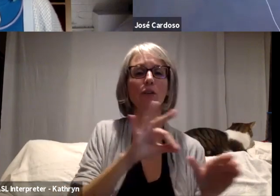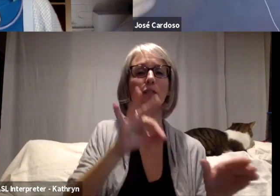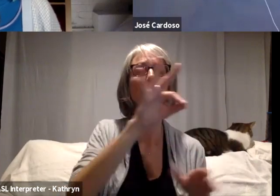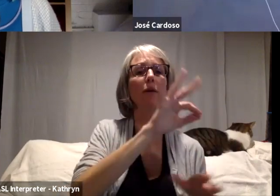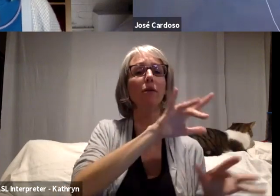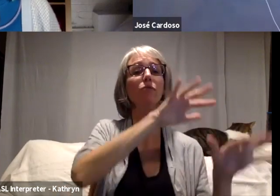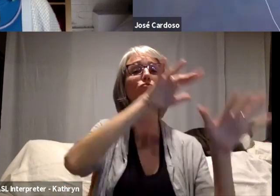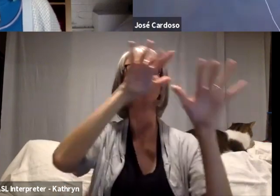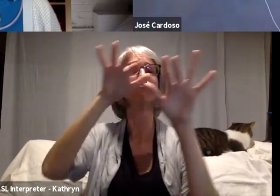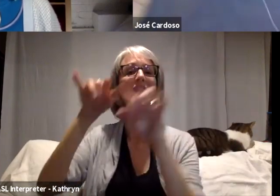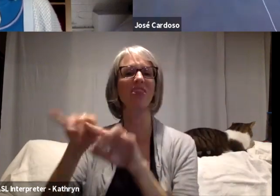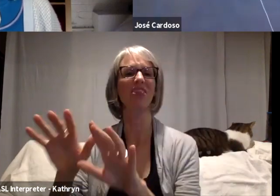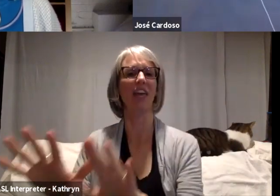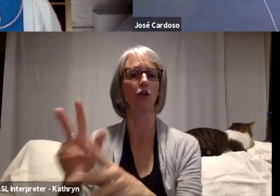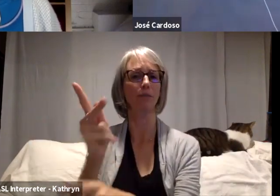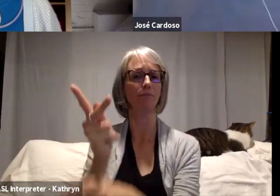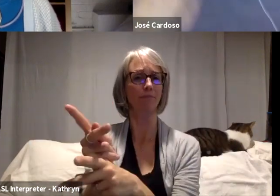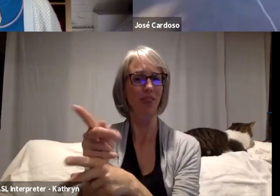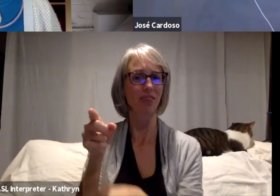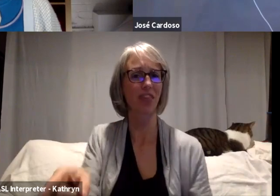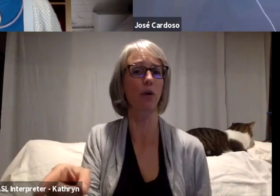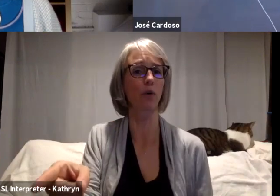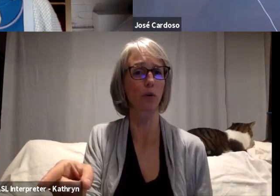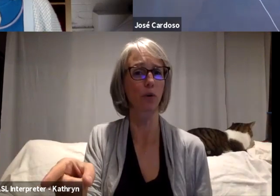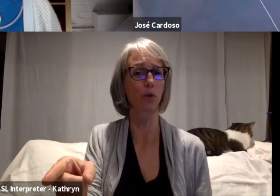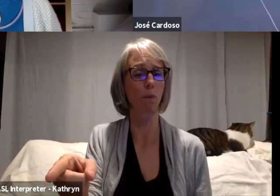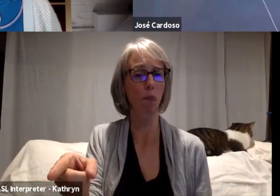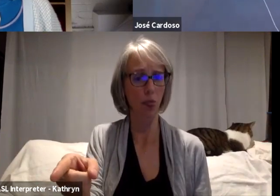When you pass there, you don't speak. When, you don't sleep there. This is